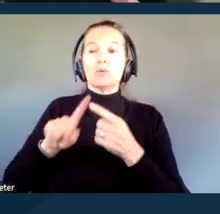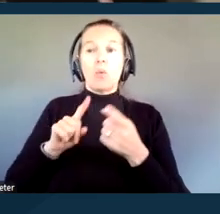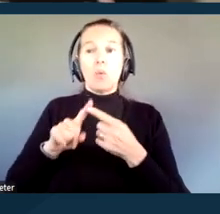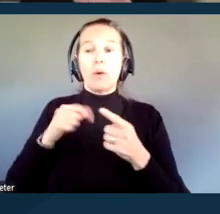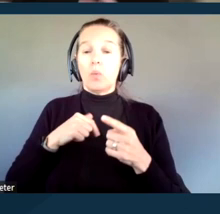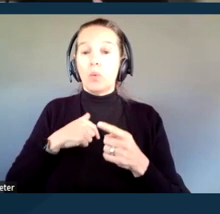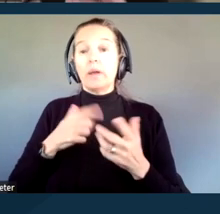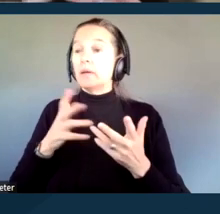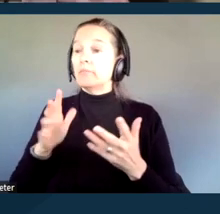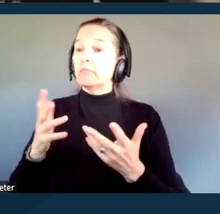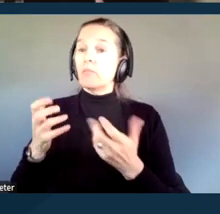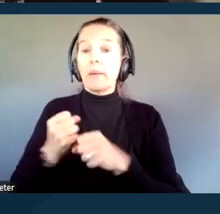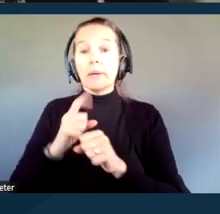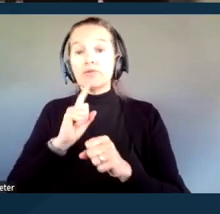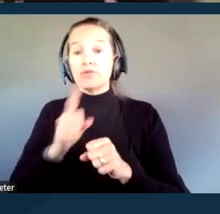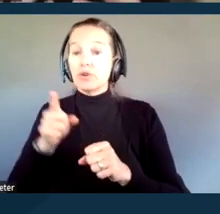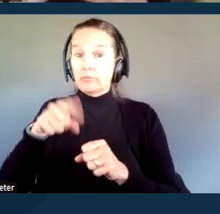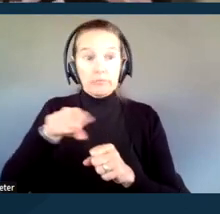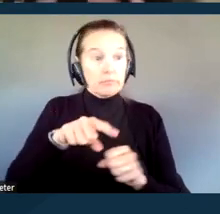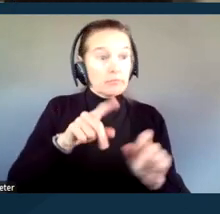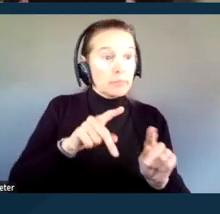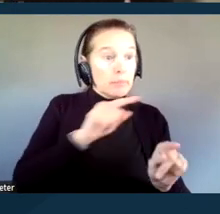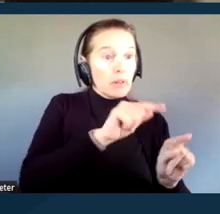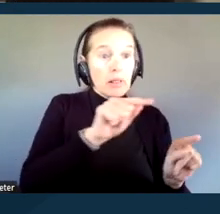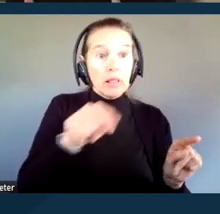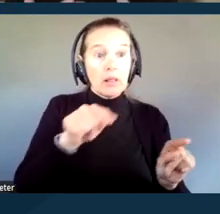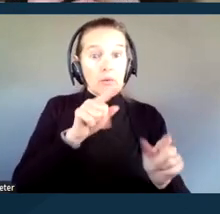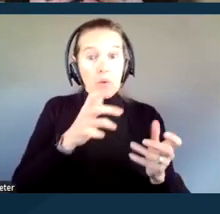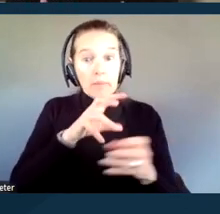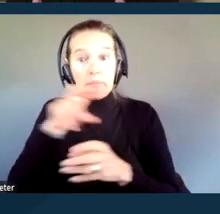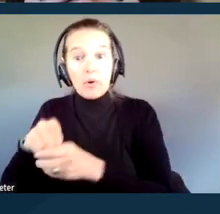who needs to be a part of access to the courts, a hearing,